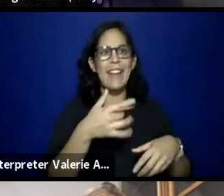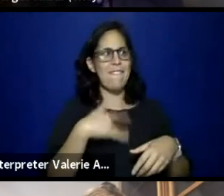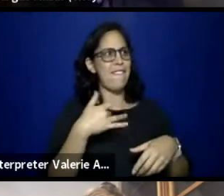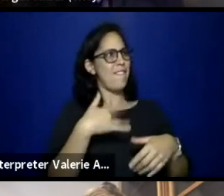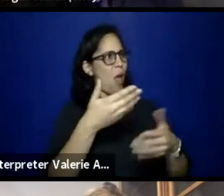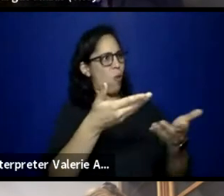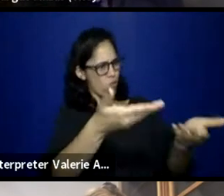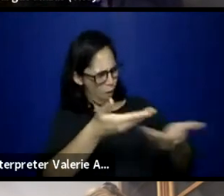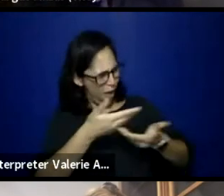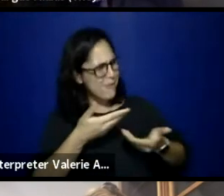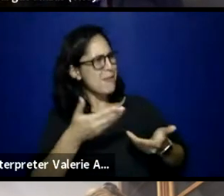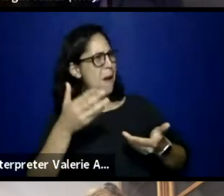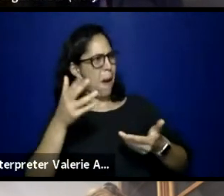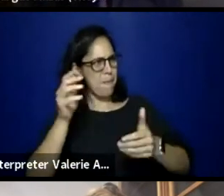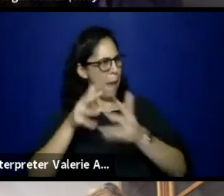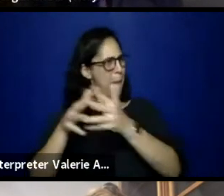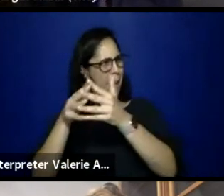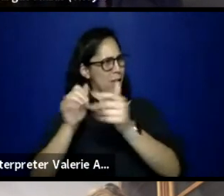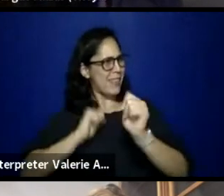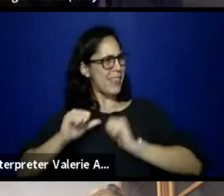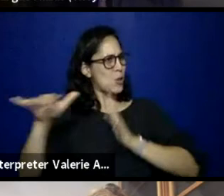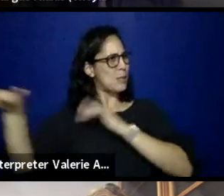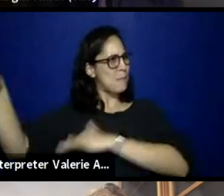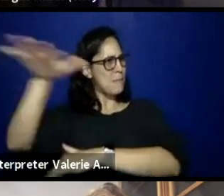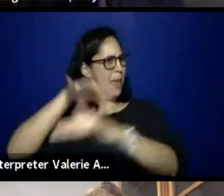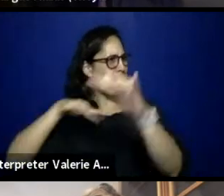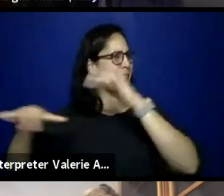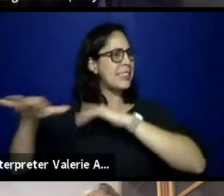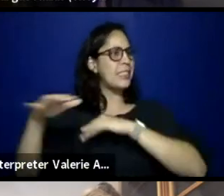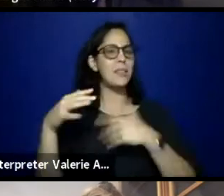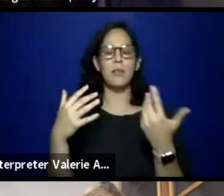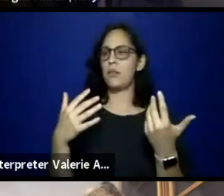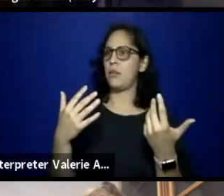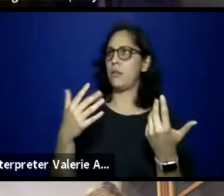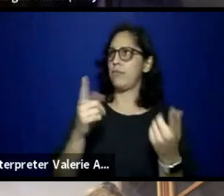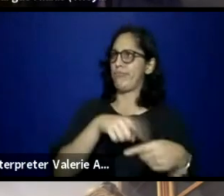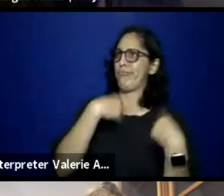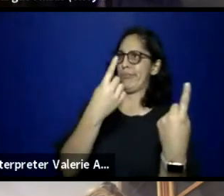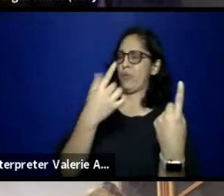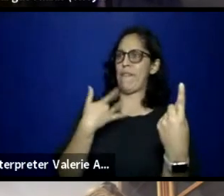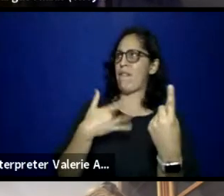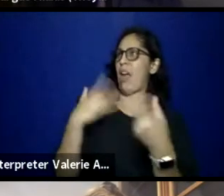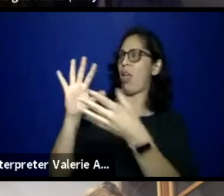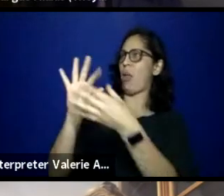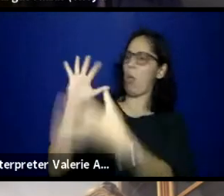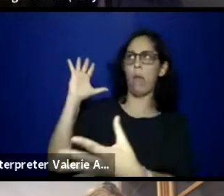I think for the longest time, we've always felt so far removed and to be like, no, we're part of this.